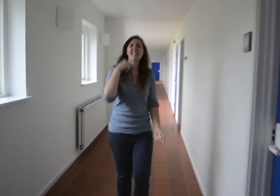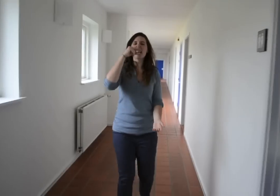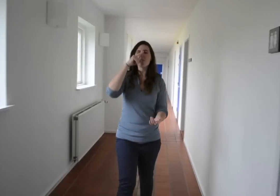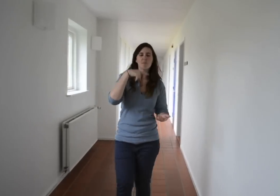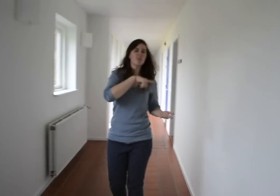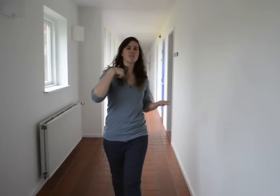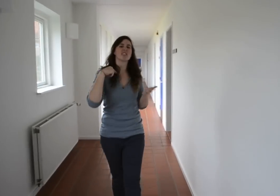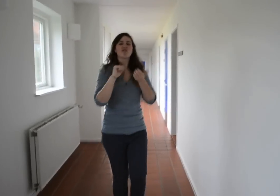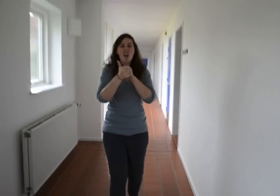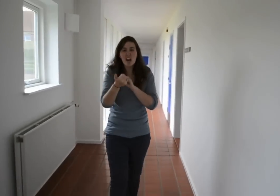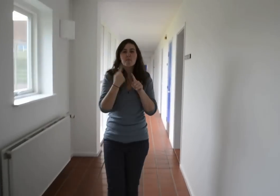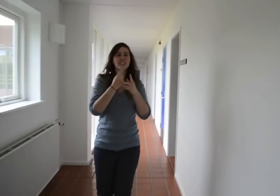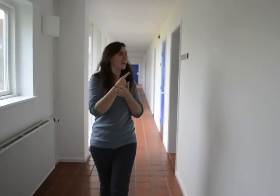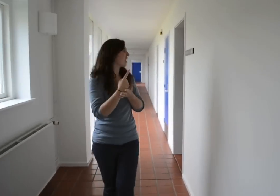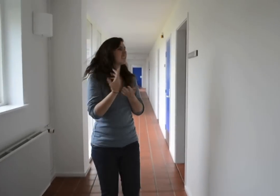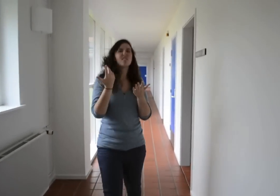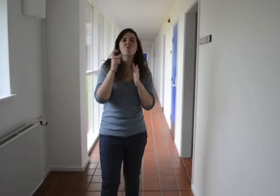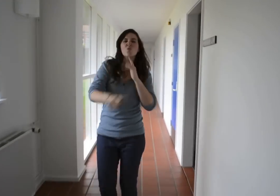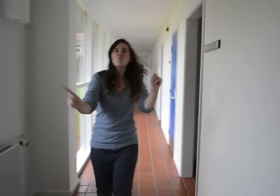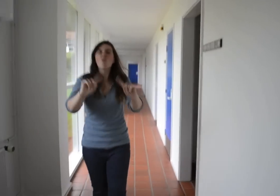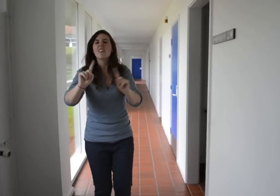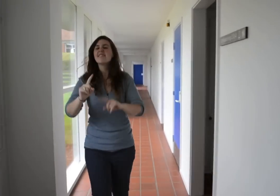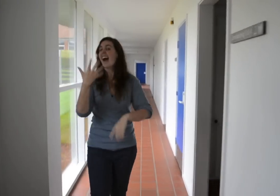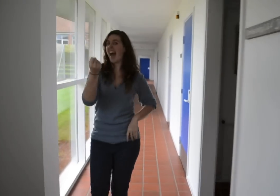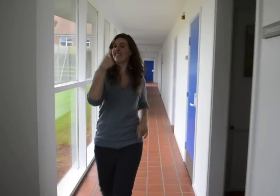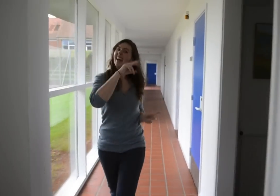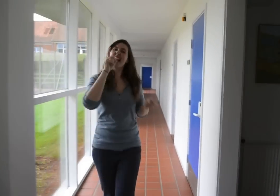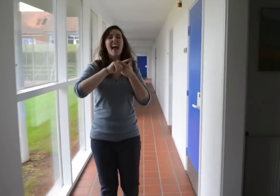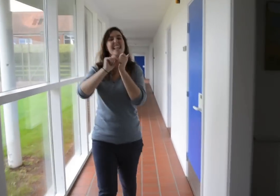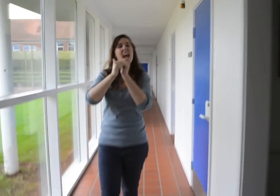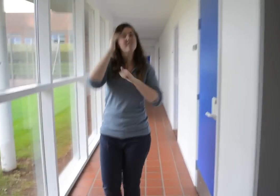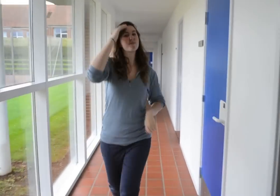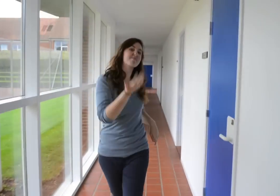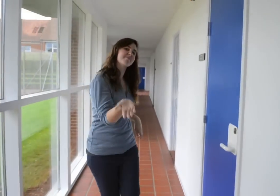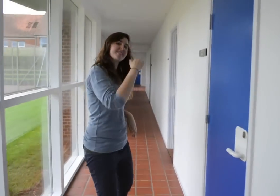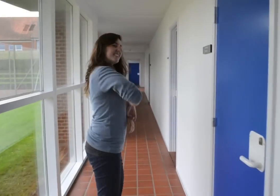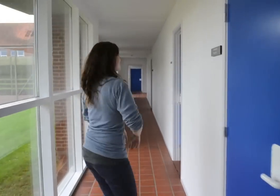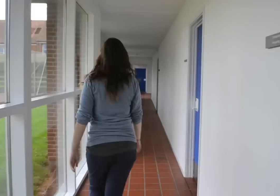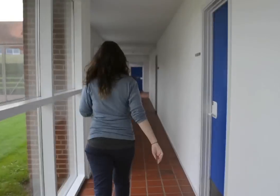The Frontrunners and the Navigator students often hang out in the games room for young people.